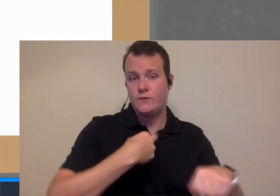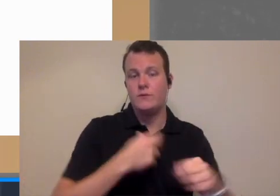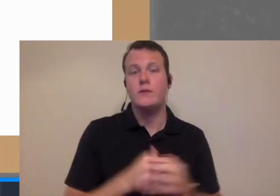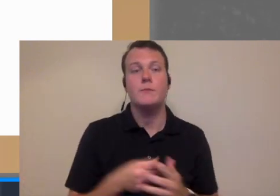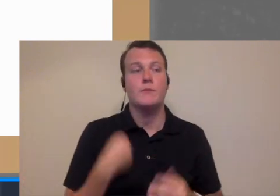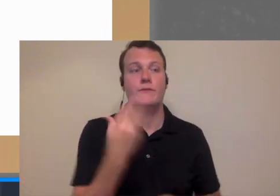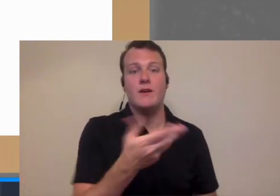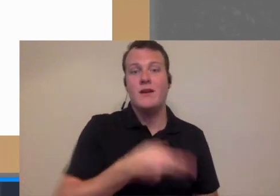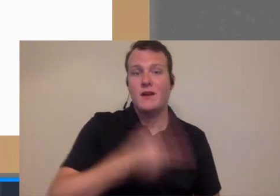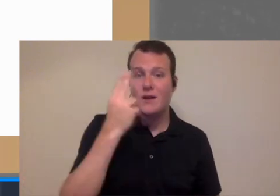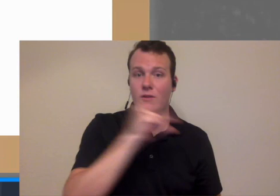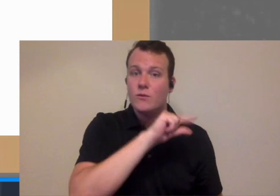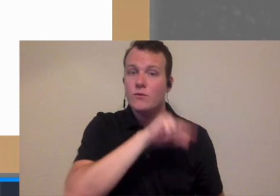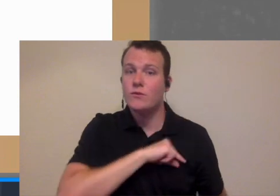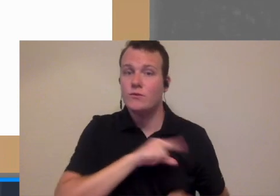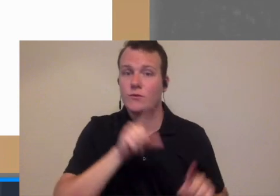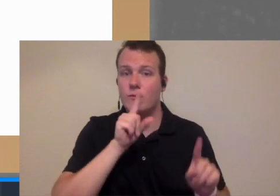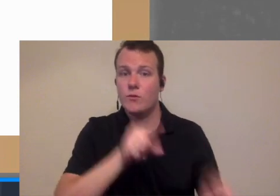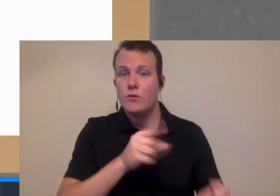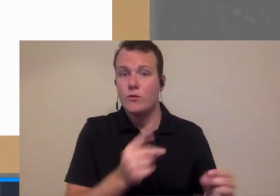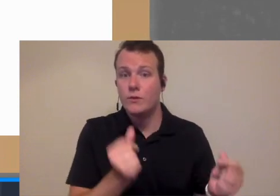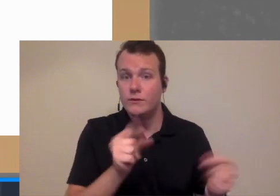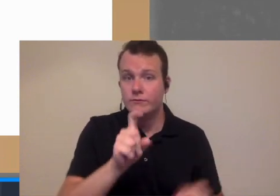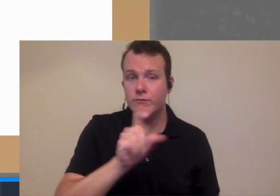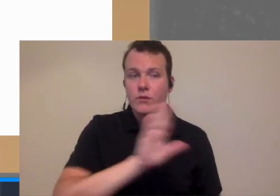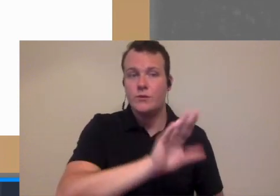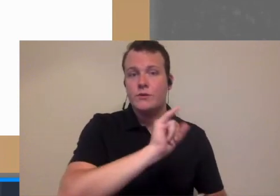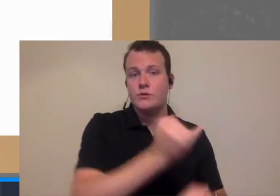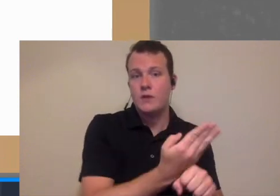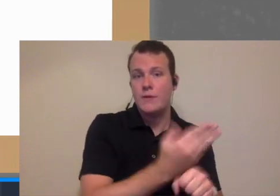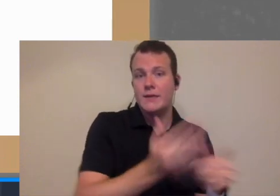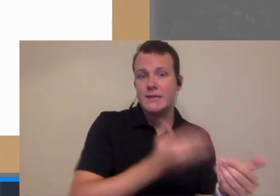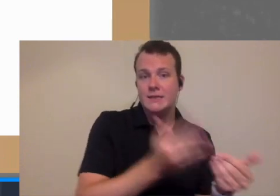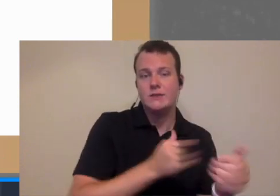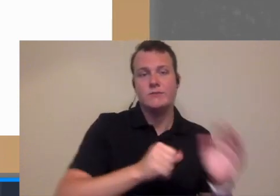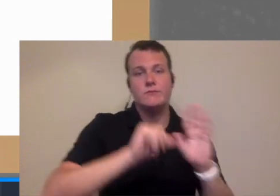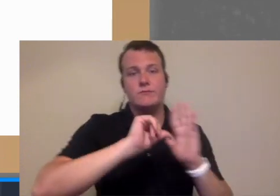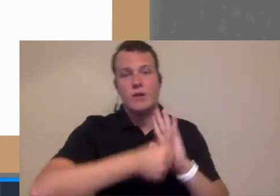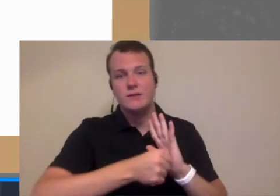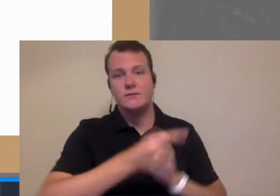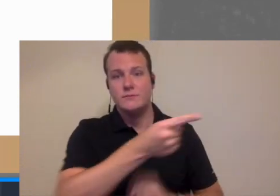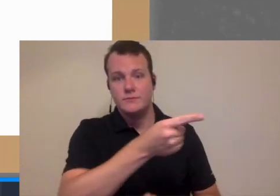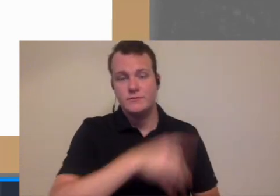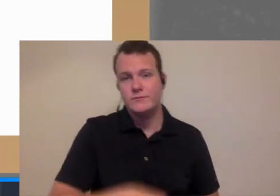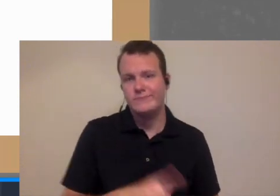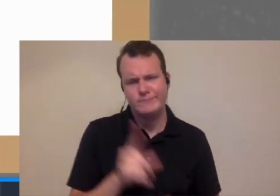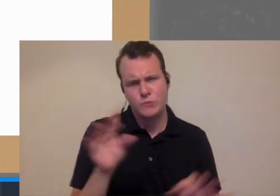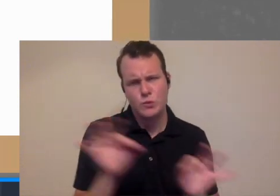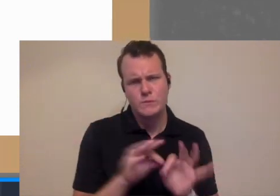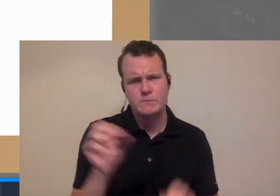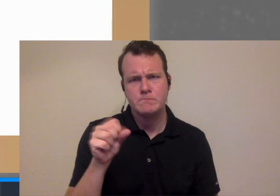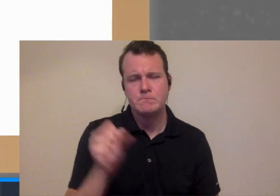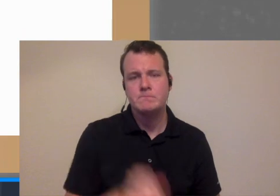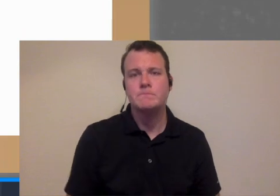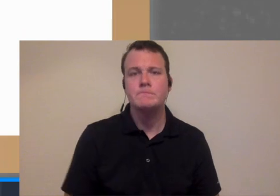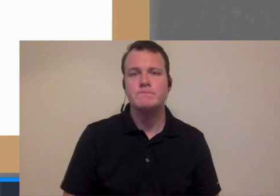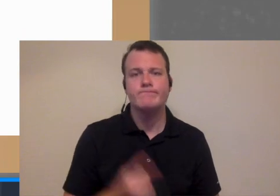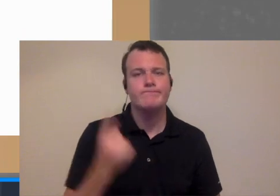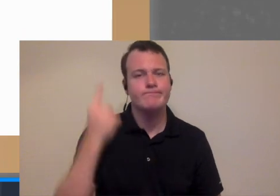am I getting you high quality reports quickly right you're making their job easier you're impressing them it's super important so you want to think about